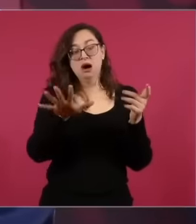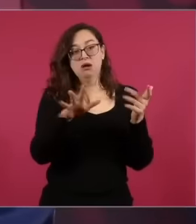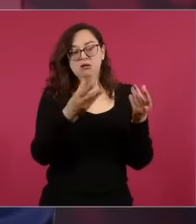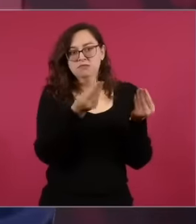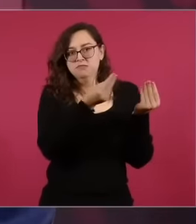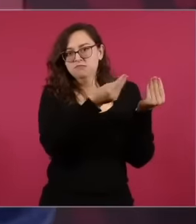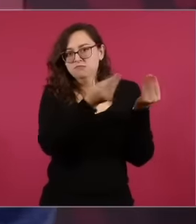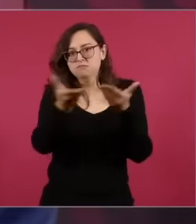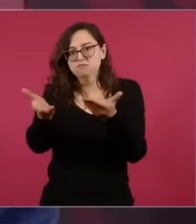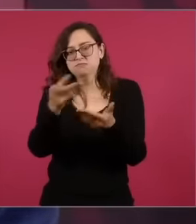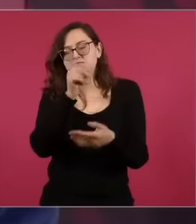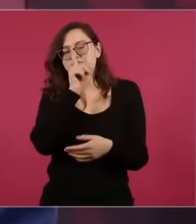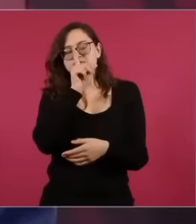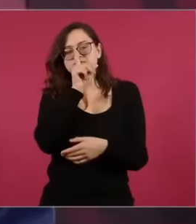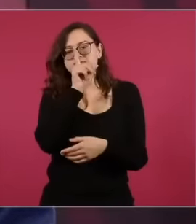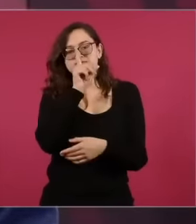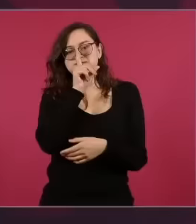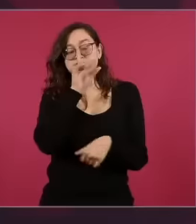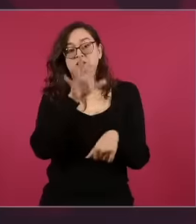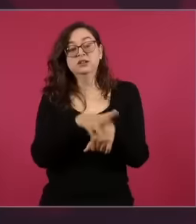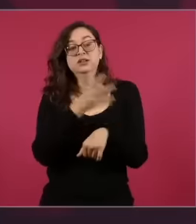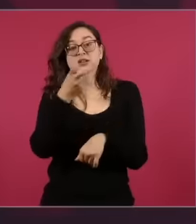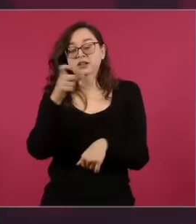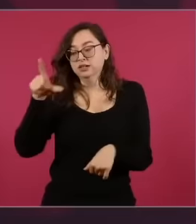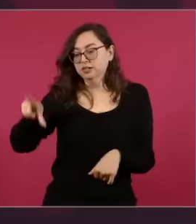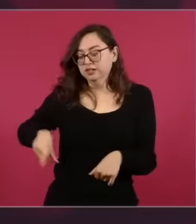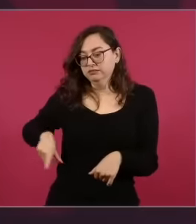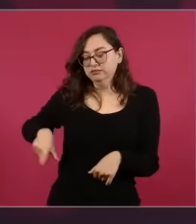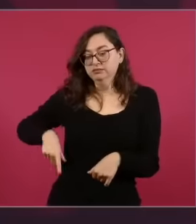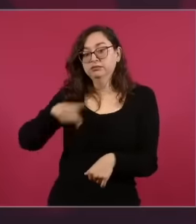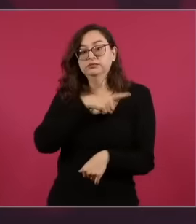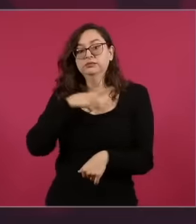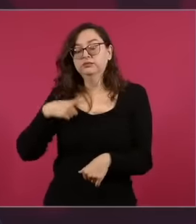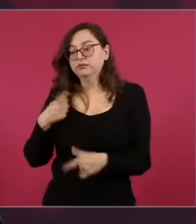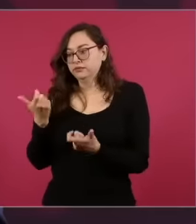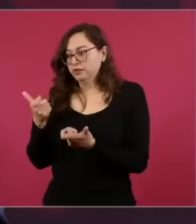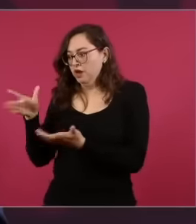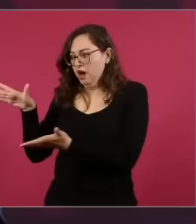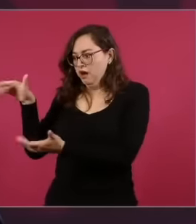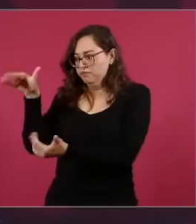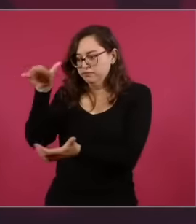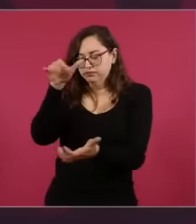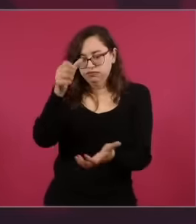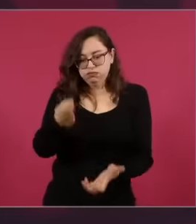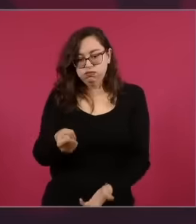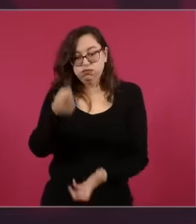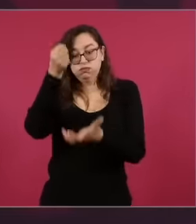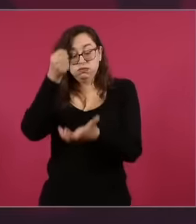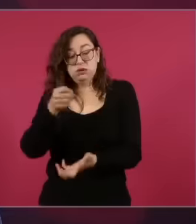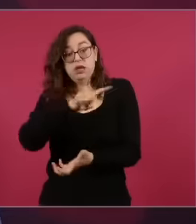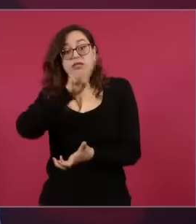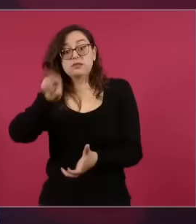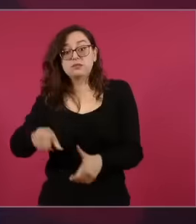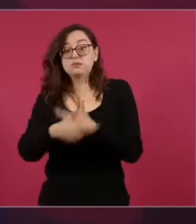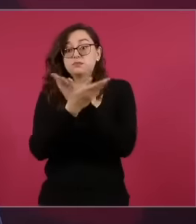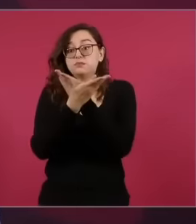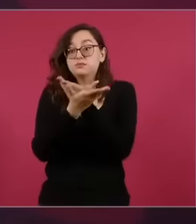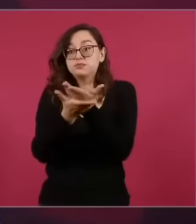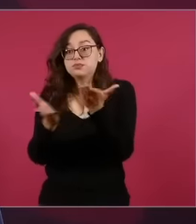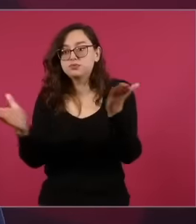of wealth the distribution of income the distribution of the budget that other sophistry